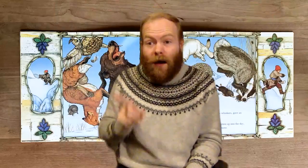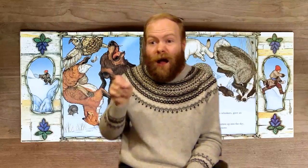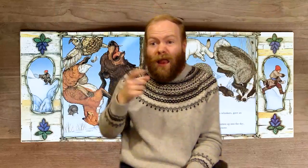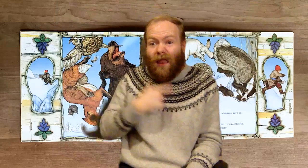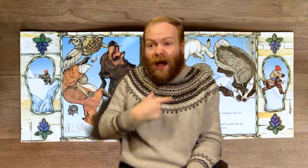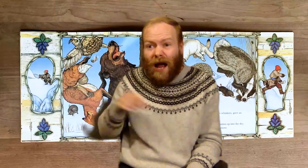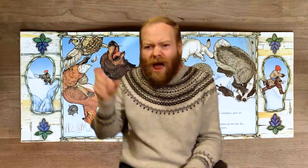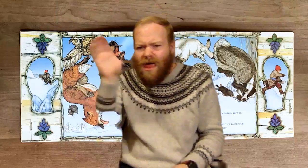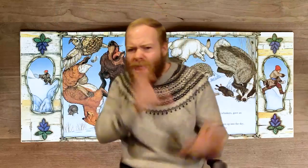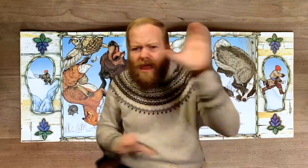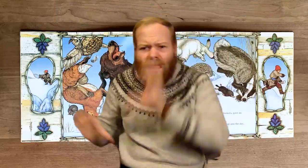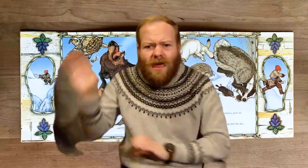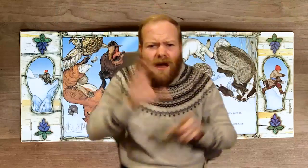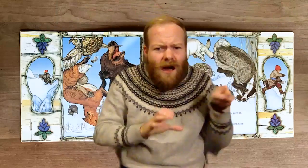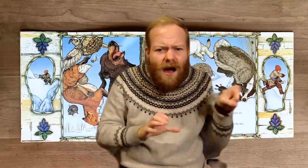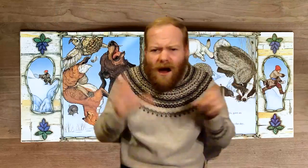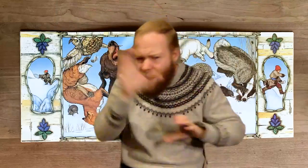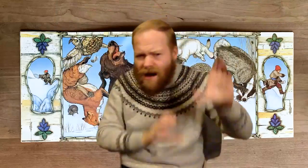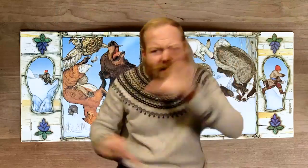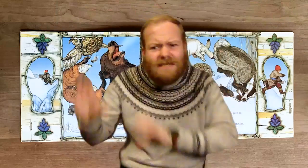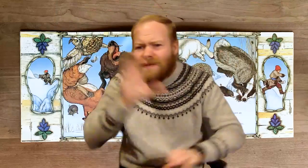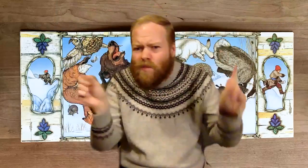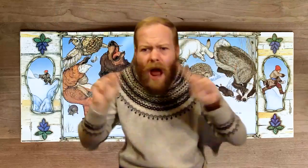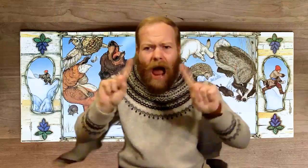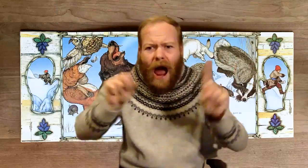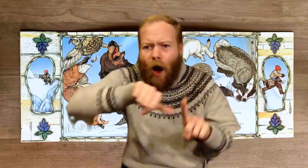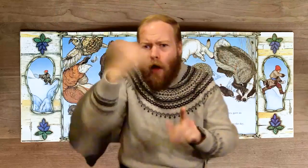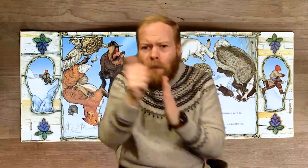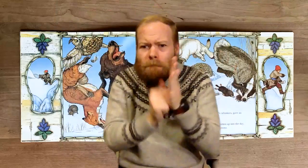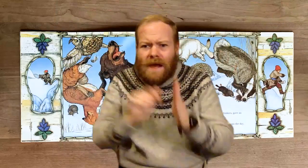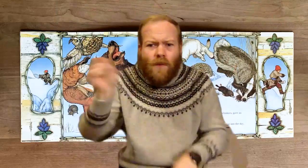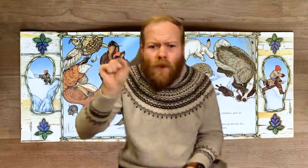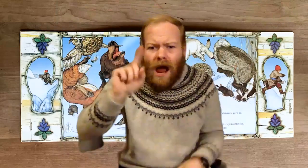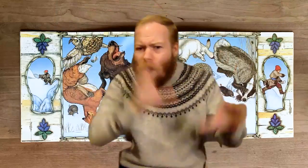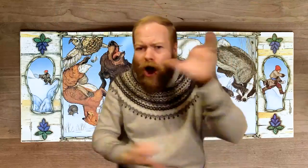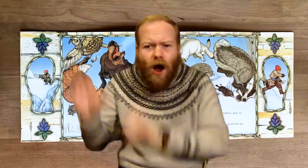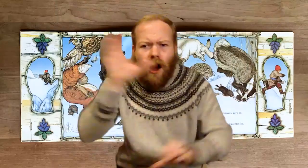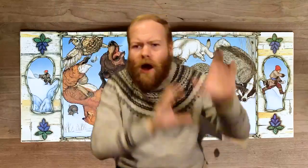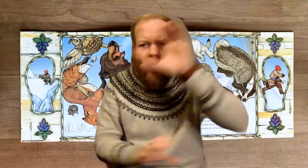Nicki searches and searches for his other mitten.